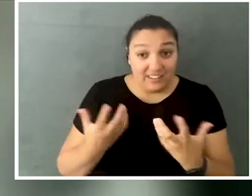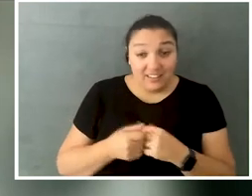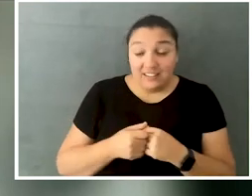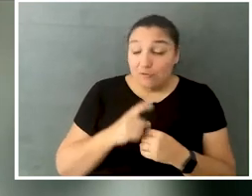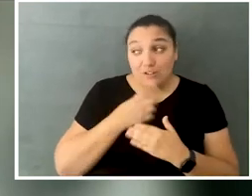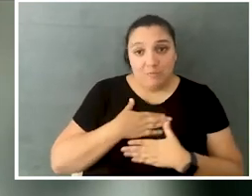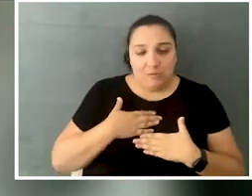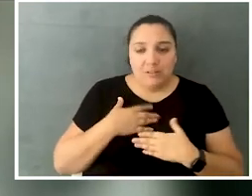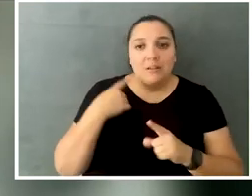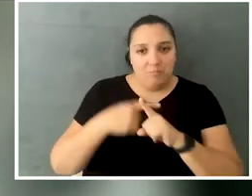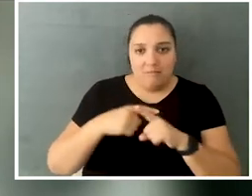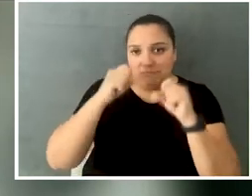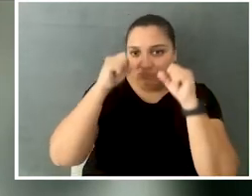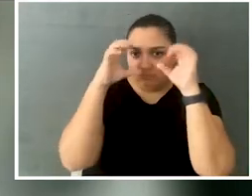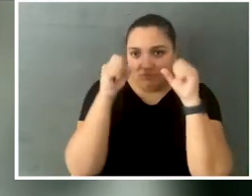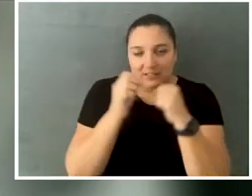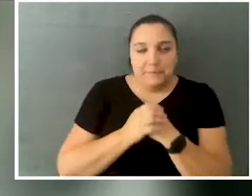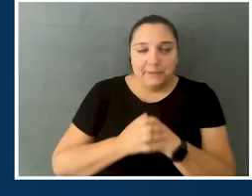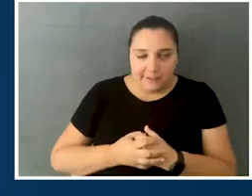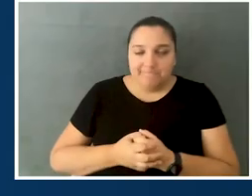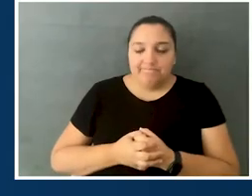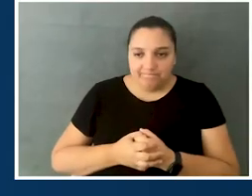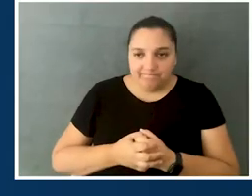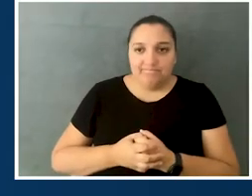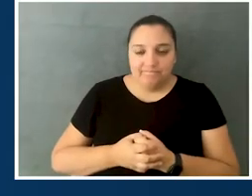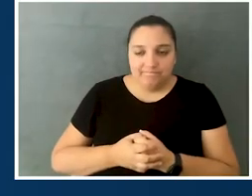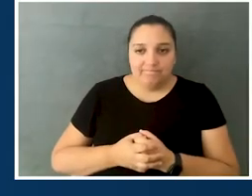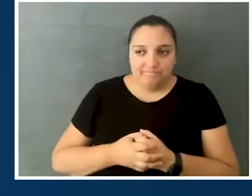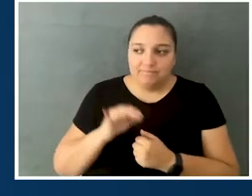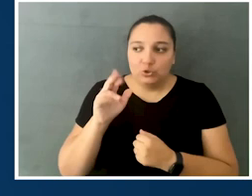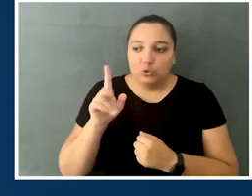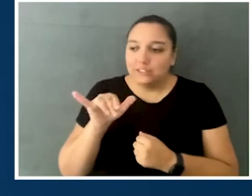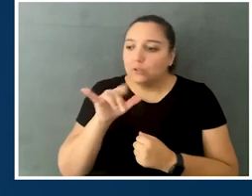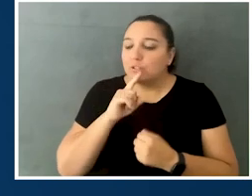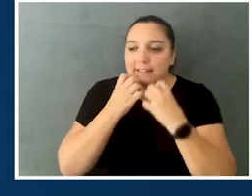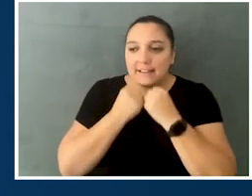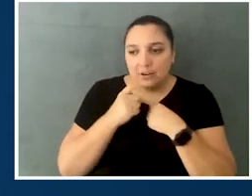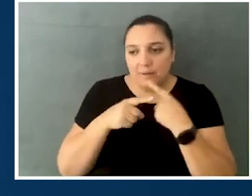was really appreciated and also really remarkable. But, yeah, no, Judy really, really cared about